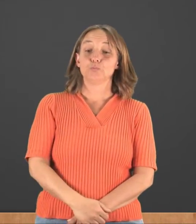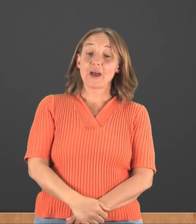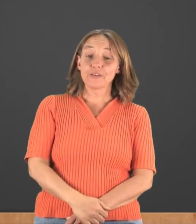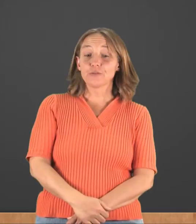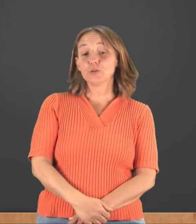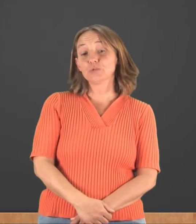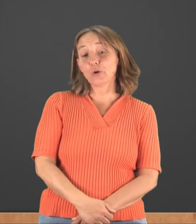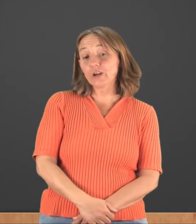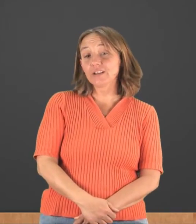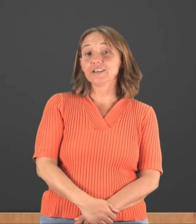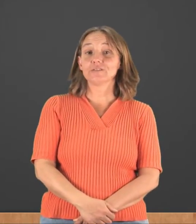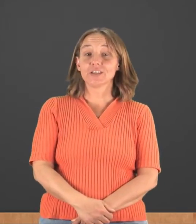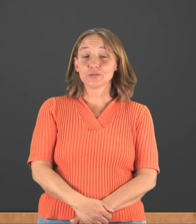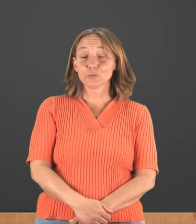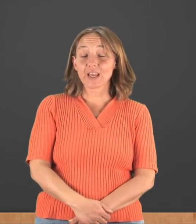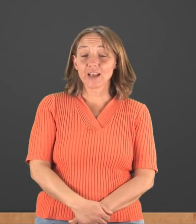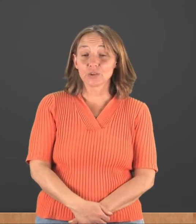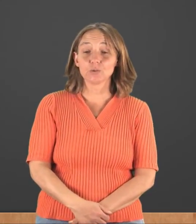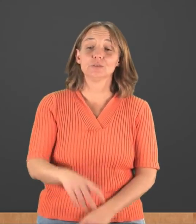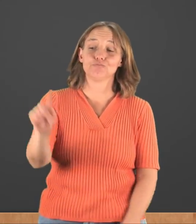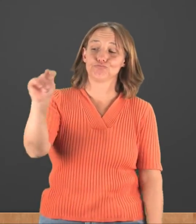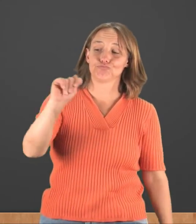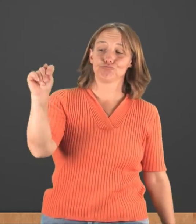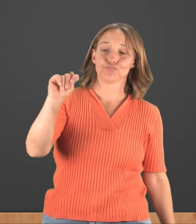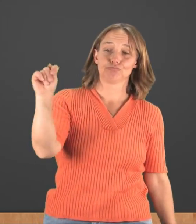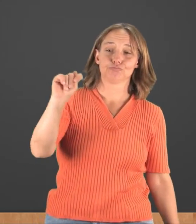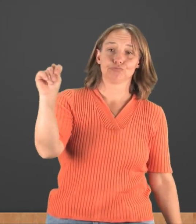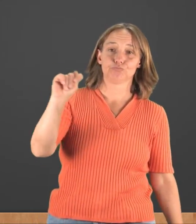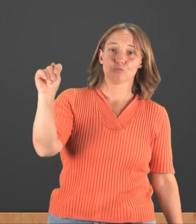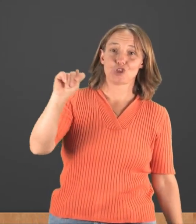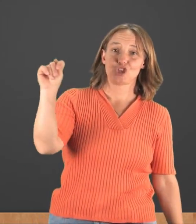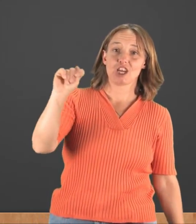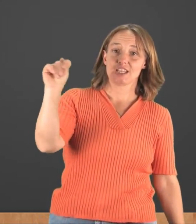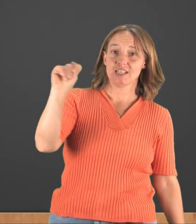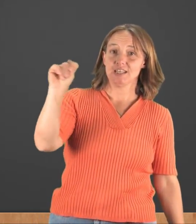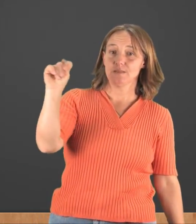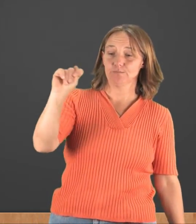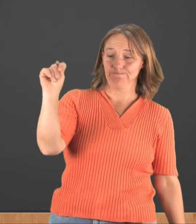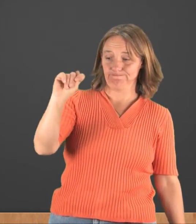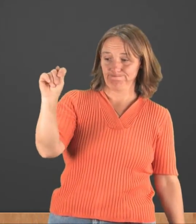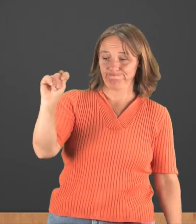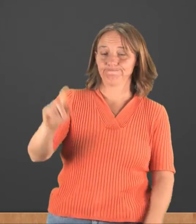Bathroom, toilet, restroom casual. Shake a "t."